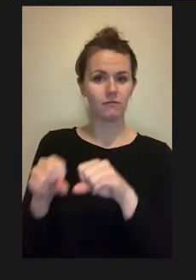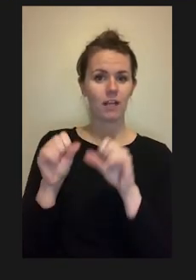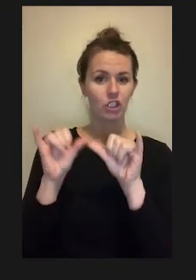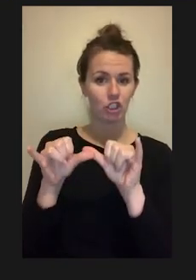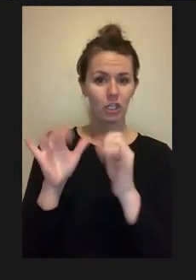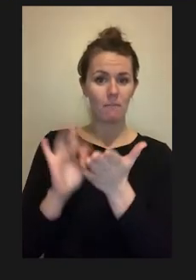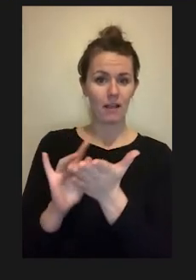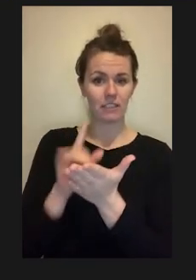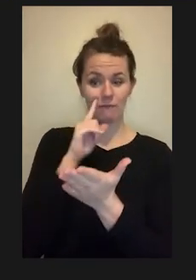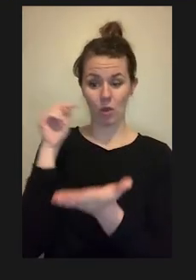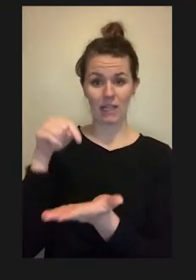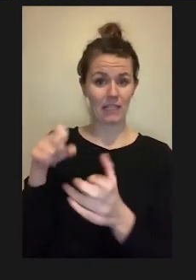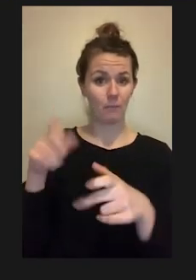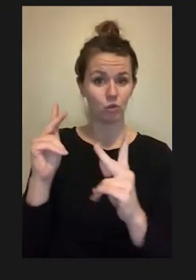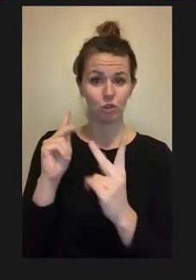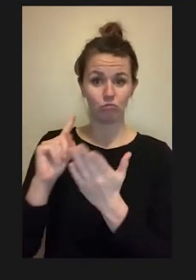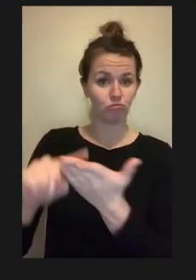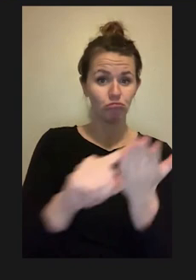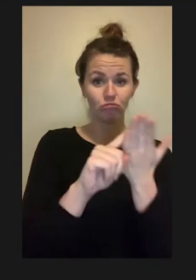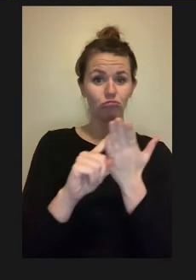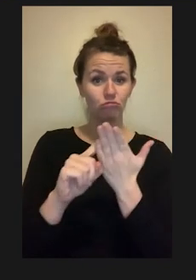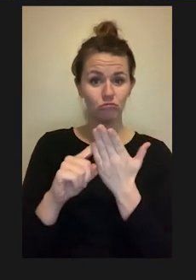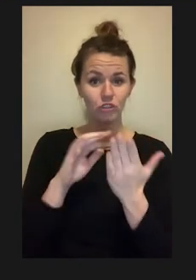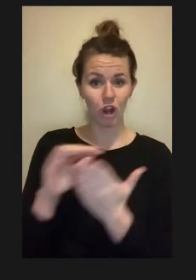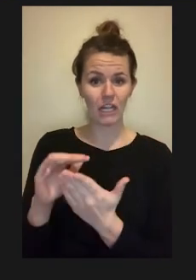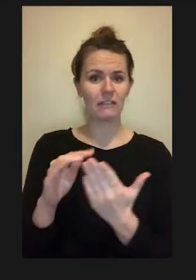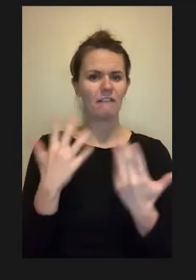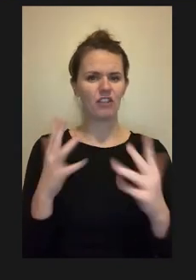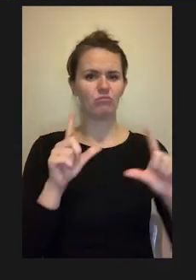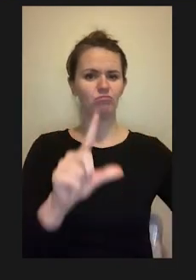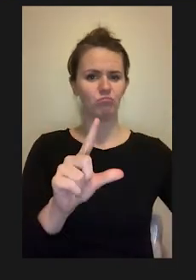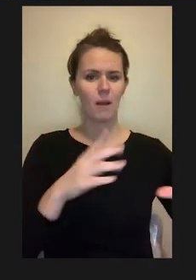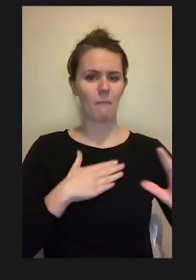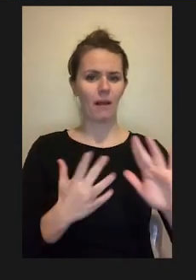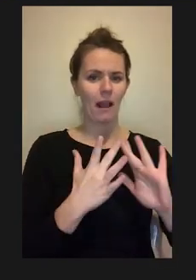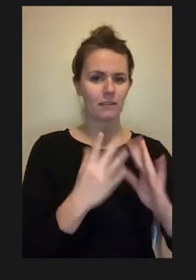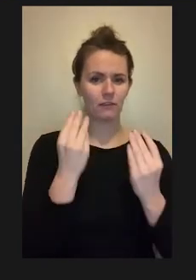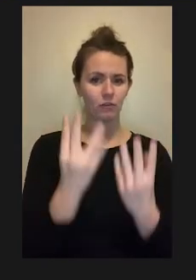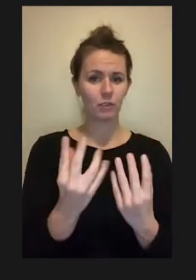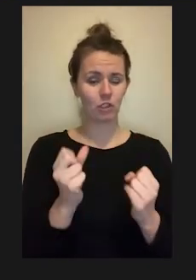for this opportunity. I provide some contact information. Feel free to reach out to me